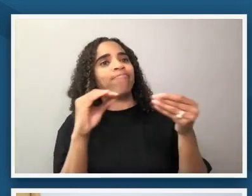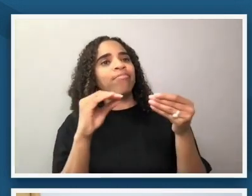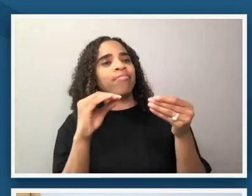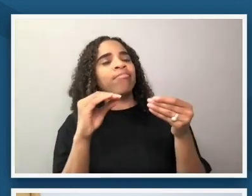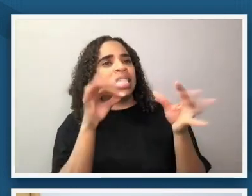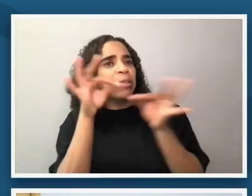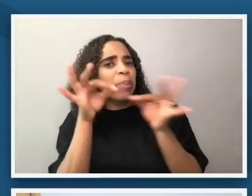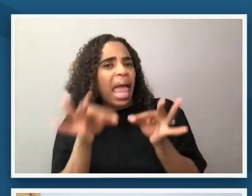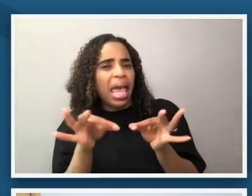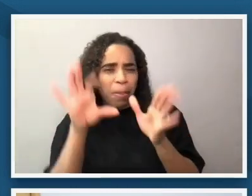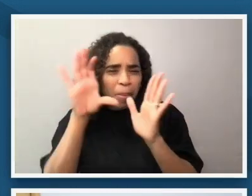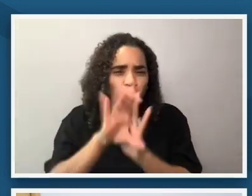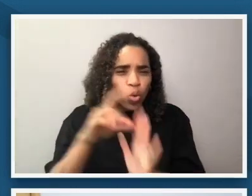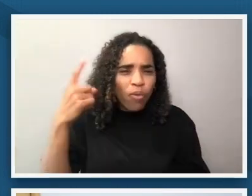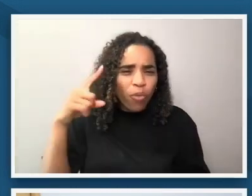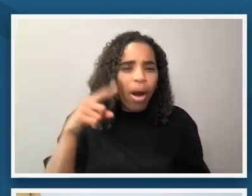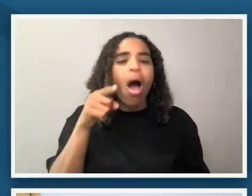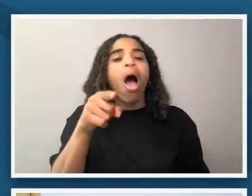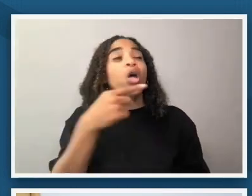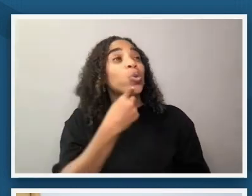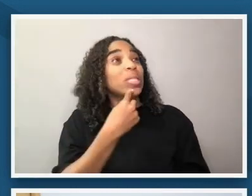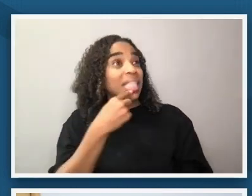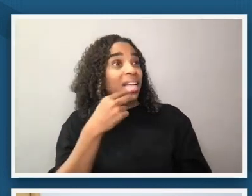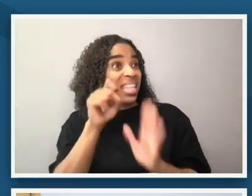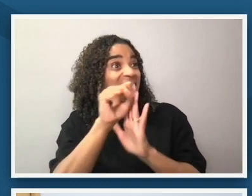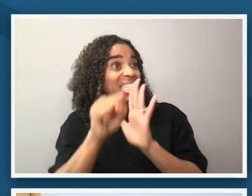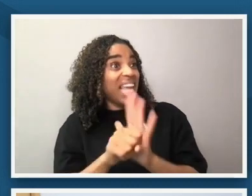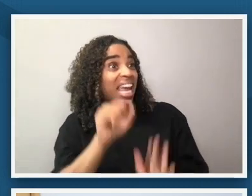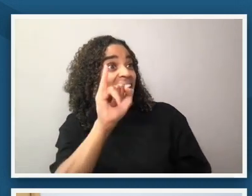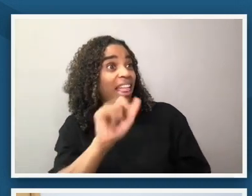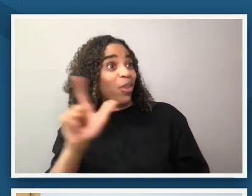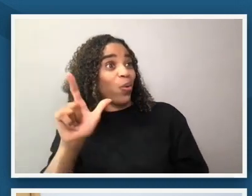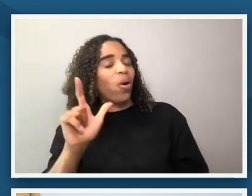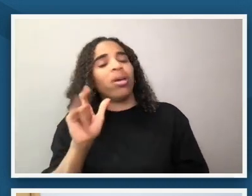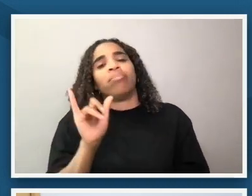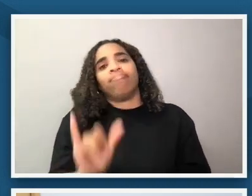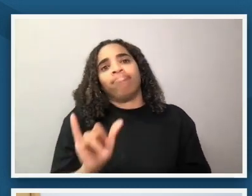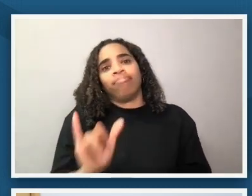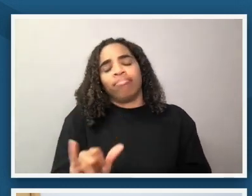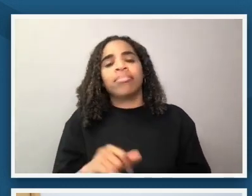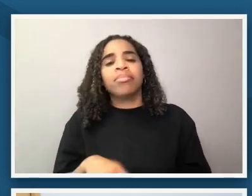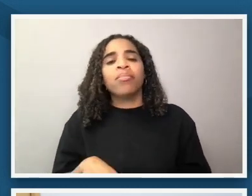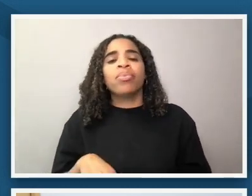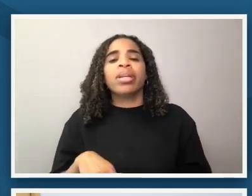picture was taken in illinois i think so often when we think about snick and we